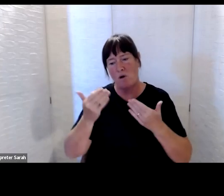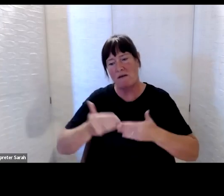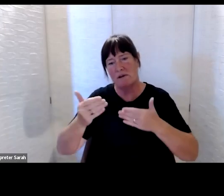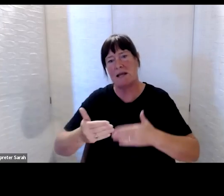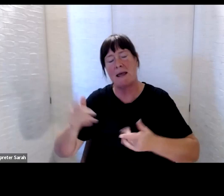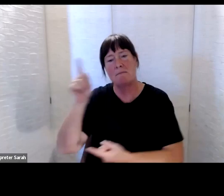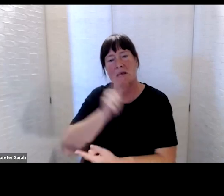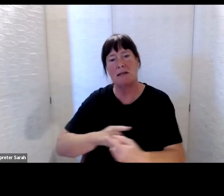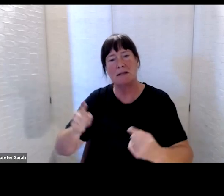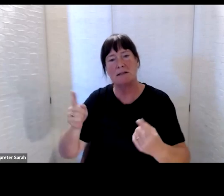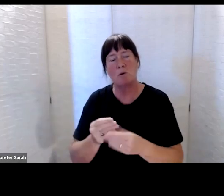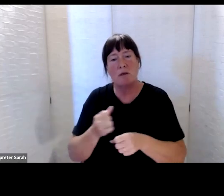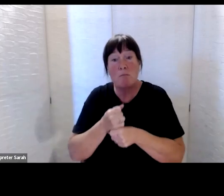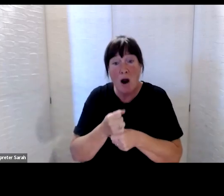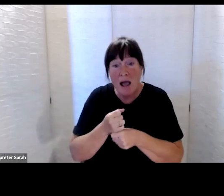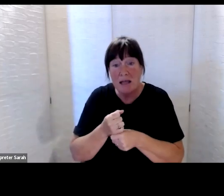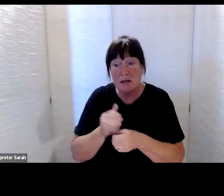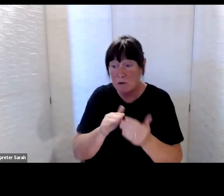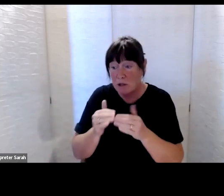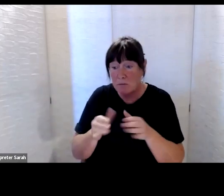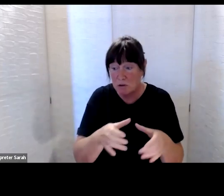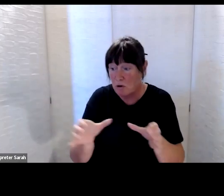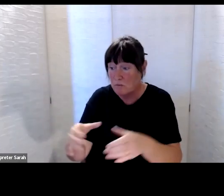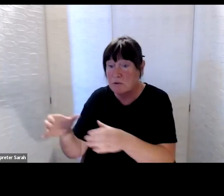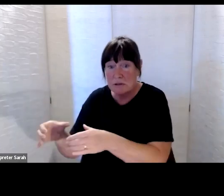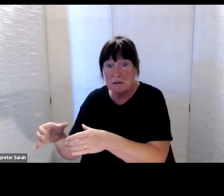with the community groups with an open invitation.